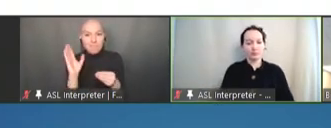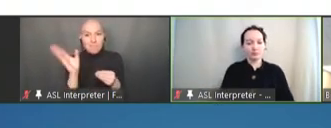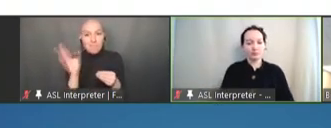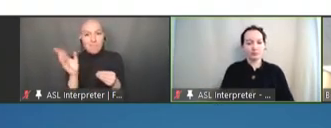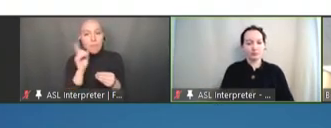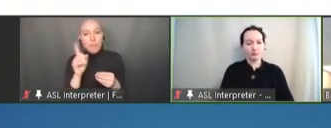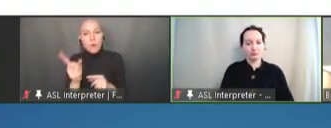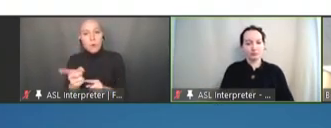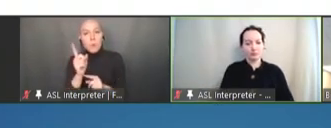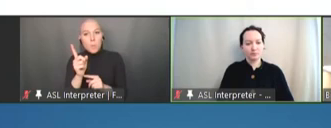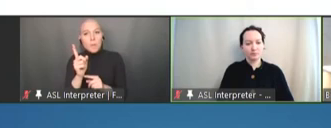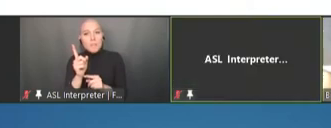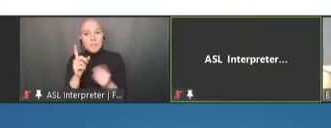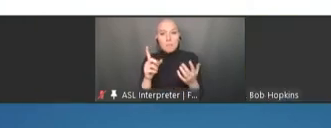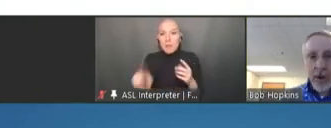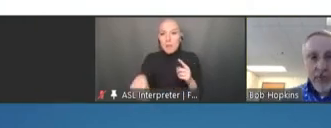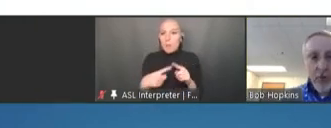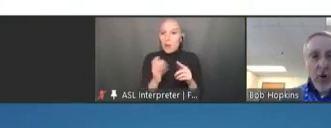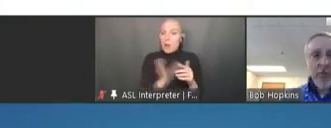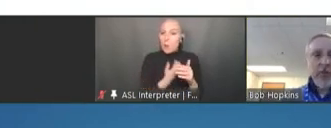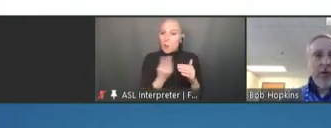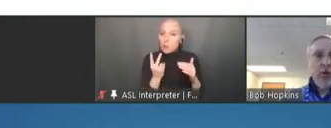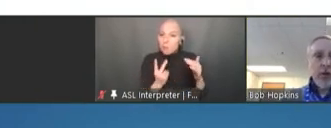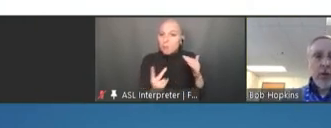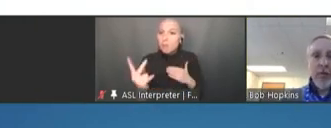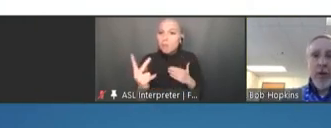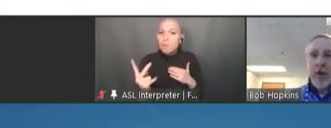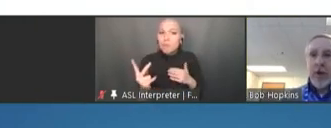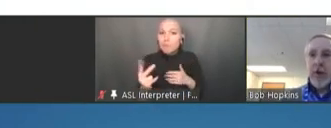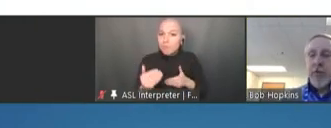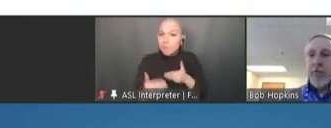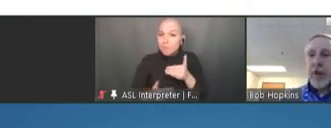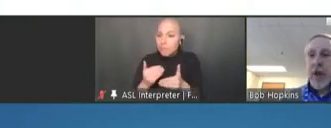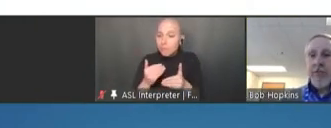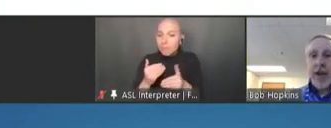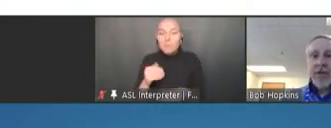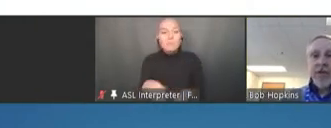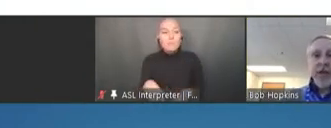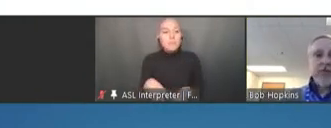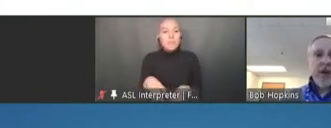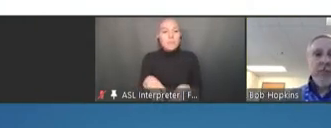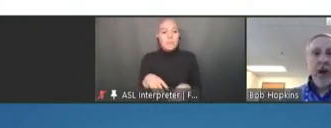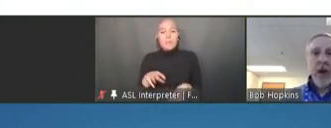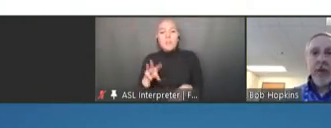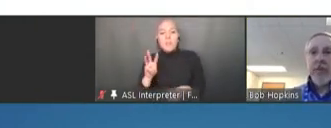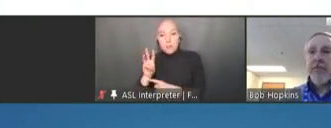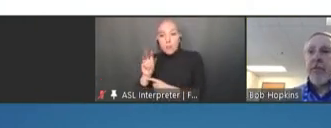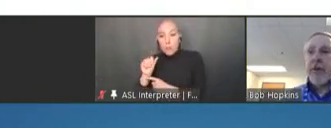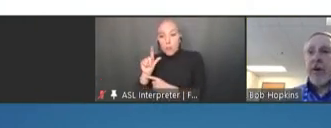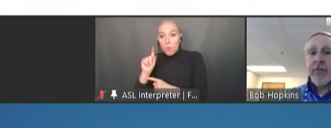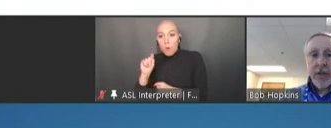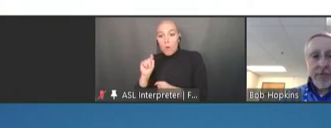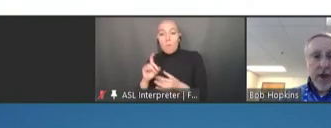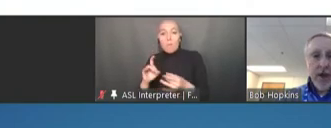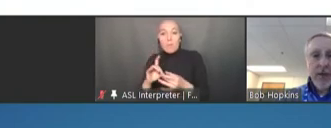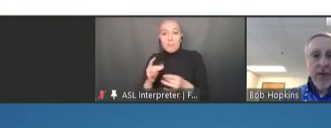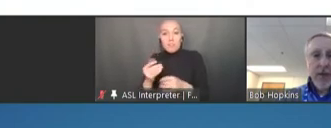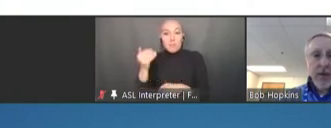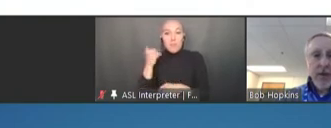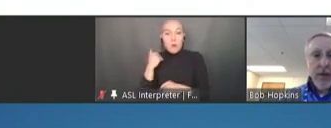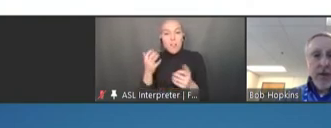moving forward. As Walt said earlier, you know, a lot of activity has come out of NVAC. These